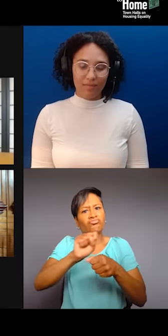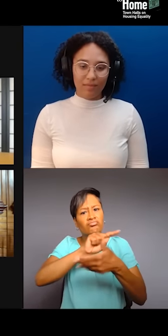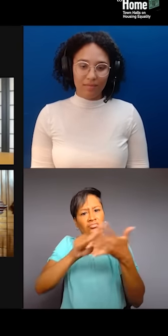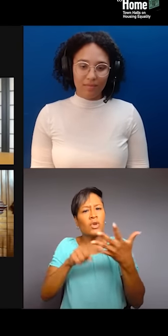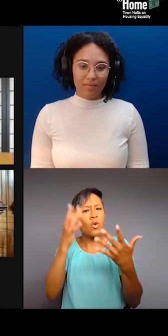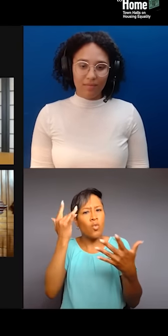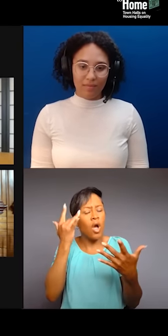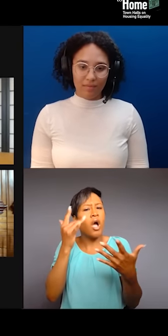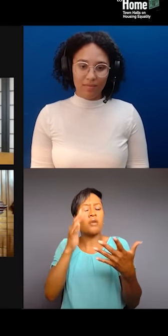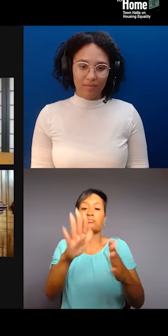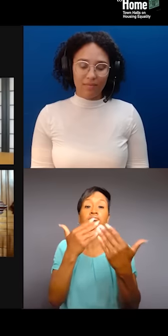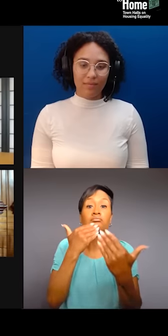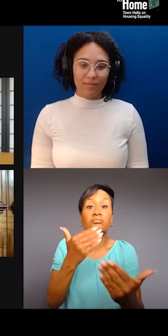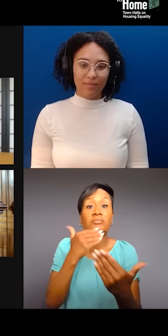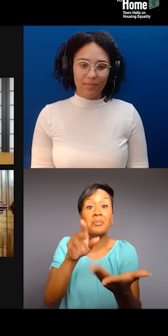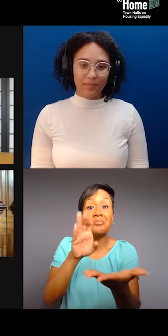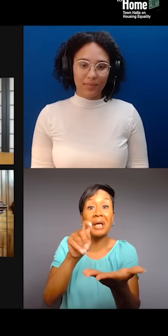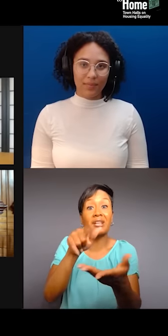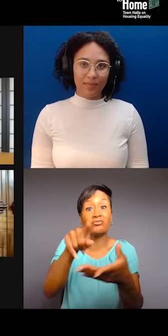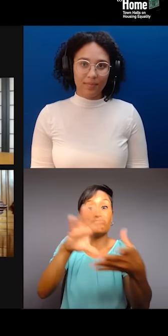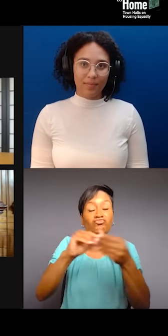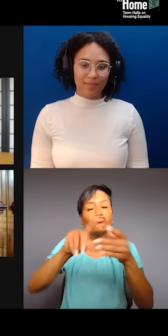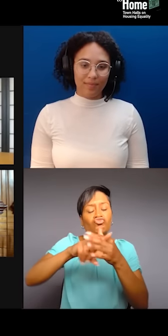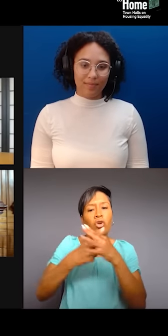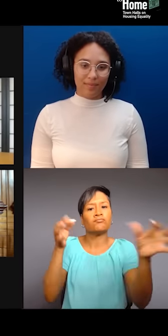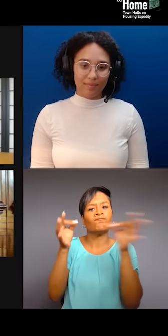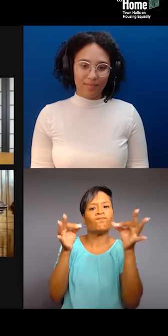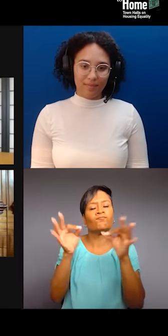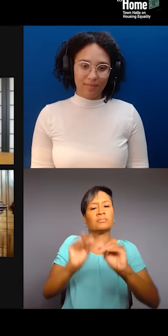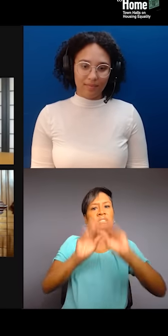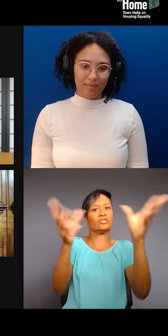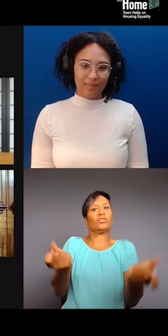And thank you so much for starting us off with that understanding of a situation in Chinatown.